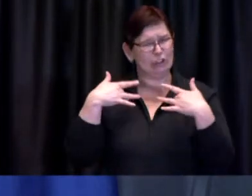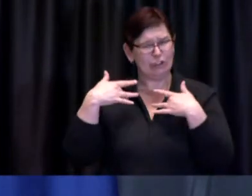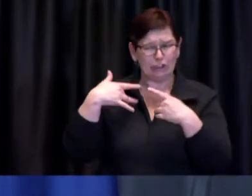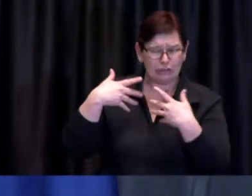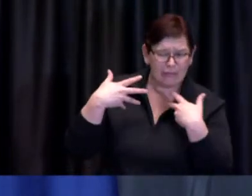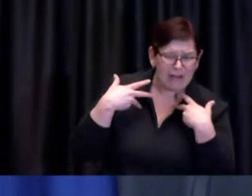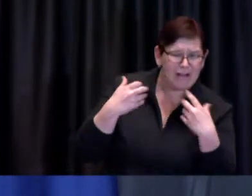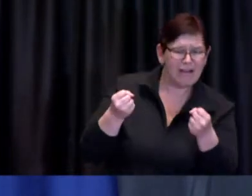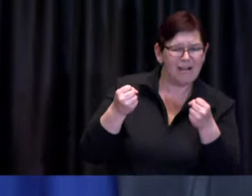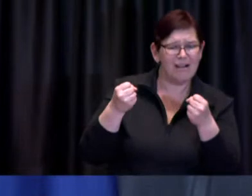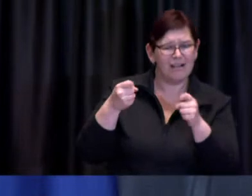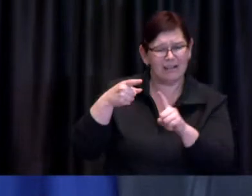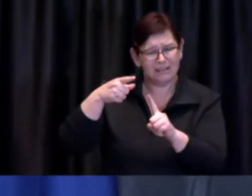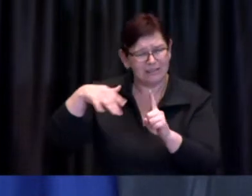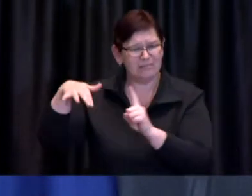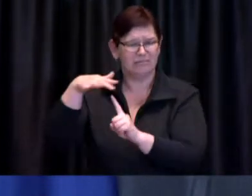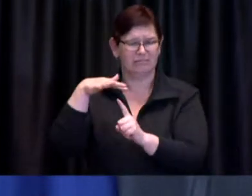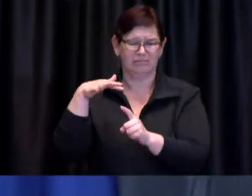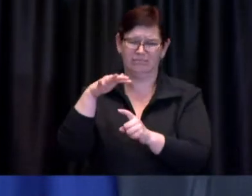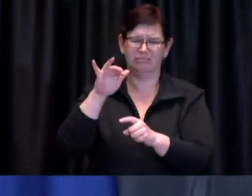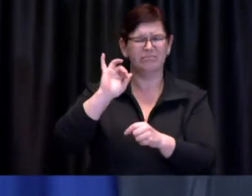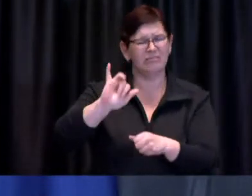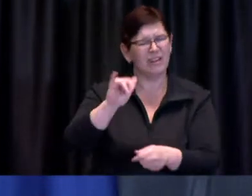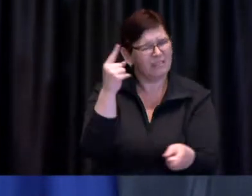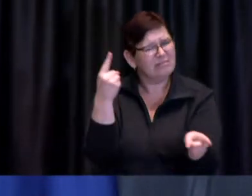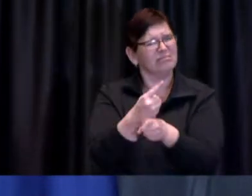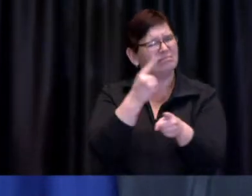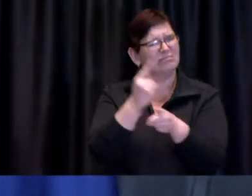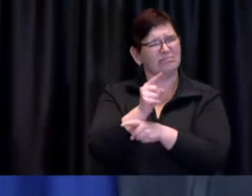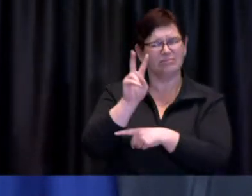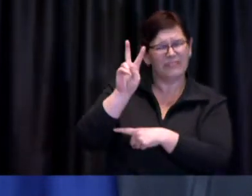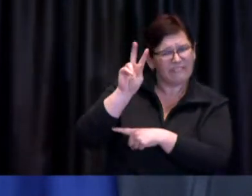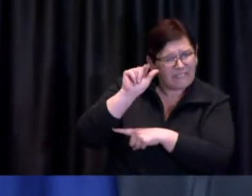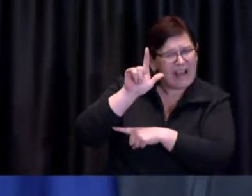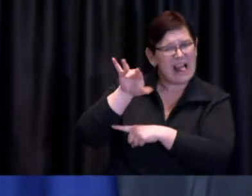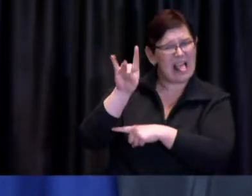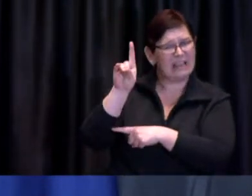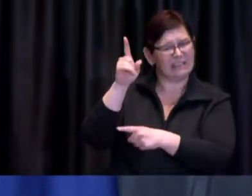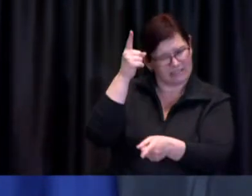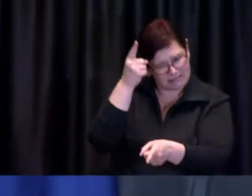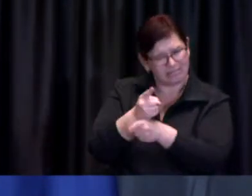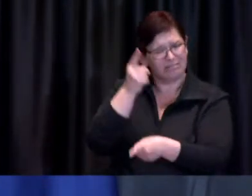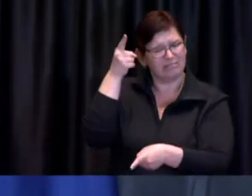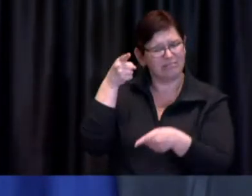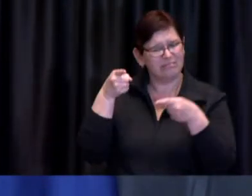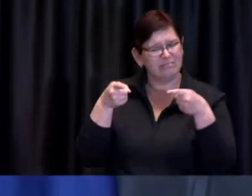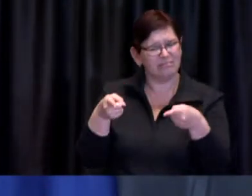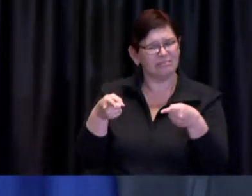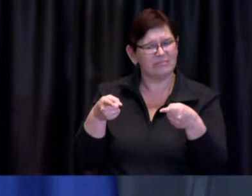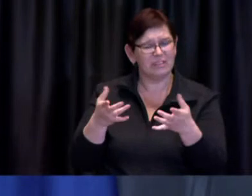valid as well about notice given to parents I was willing to unfortunately place that as secondary